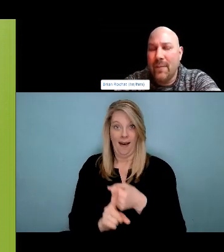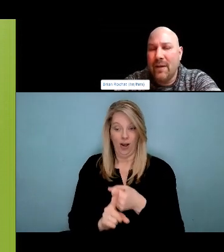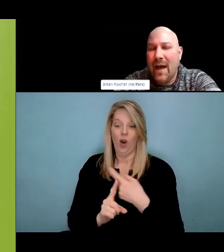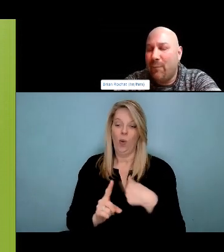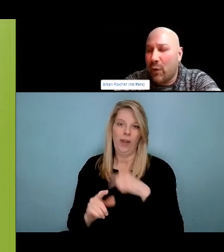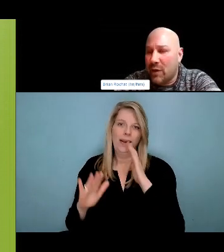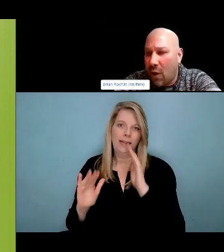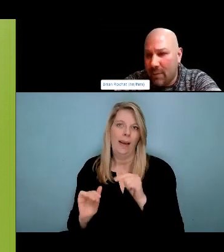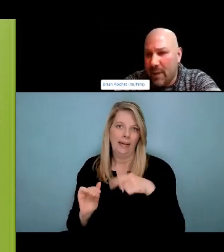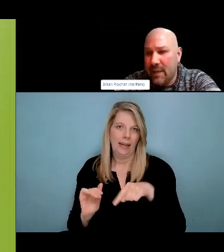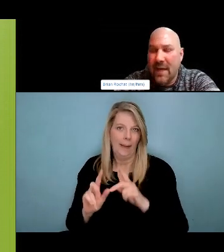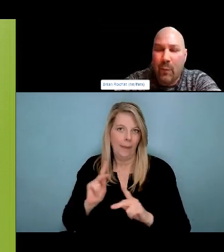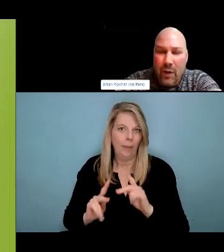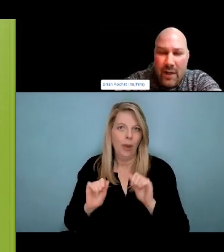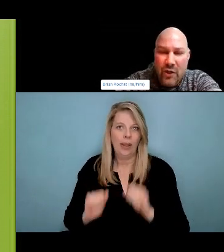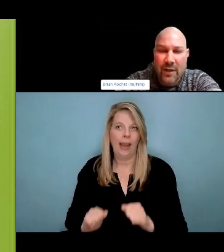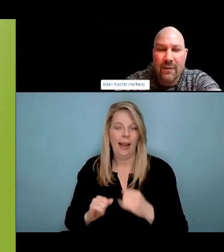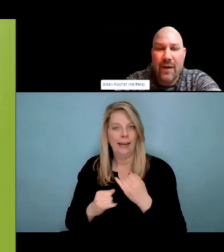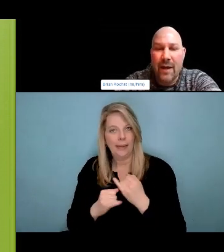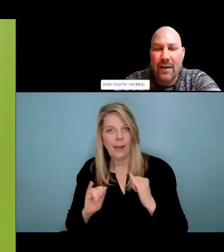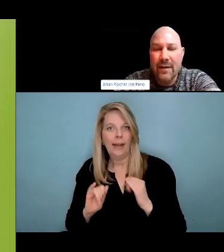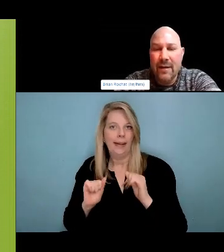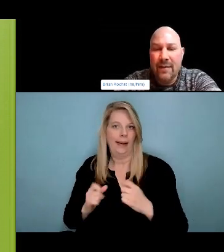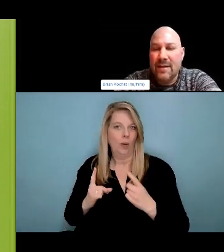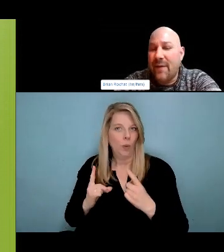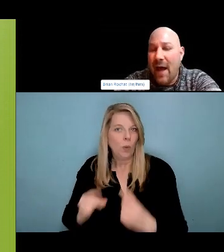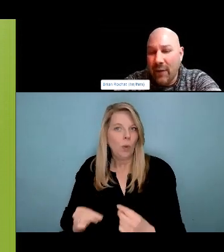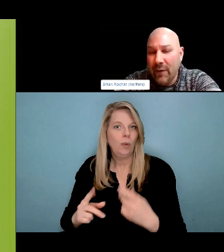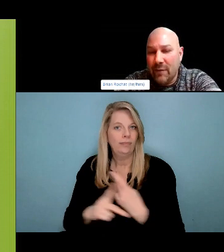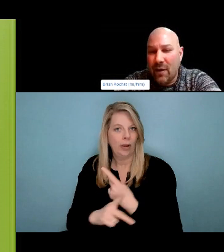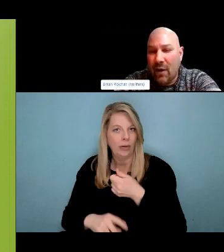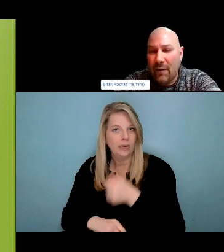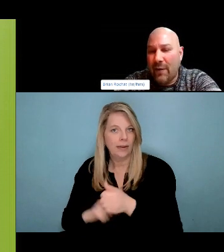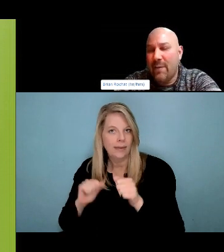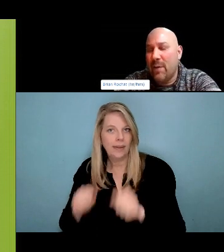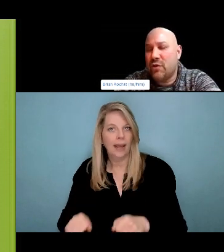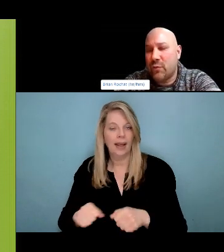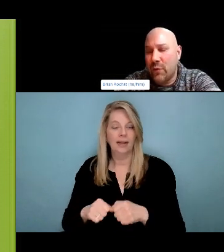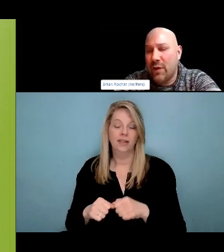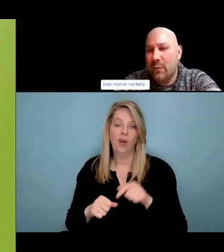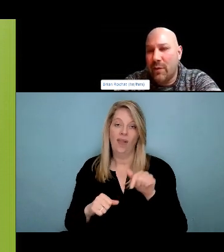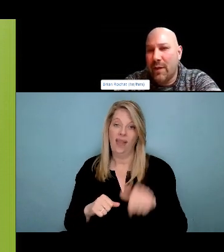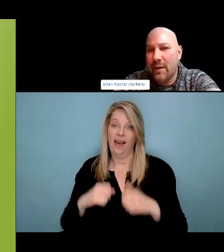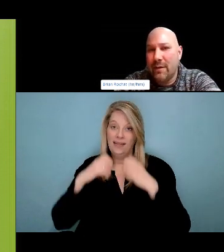possible. Clarifying that support is unconditional. Thank you and really important for us to think